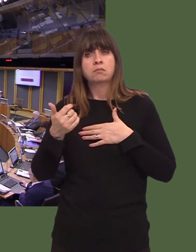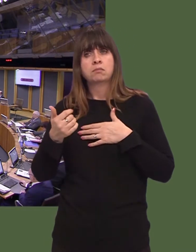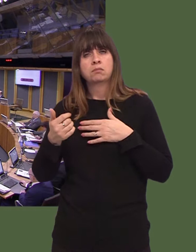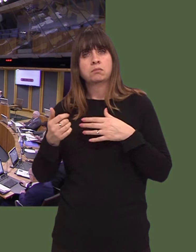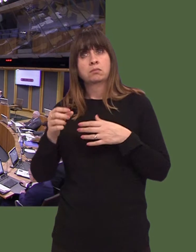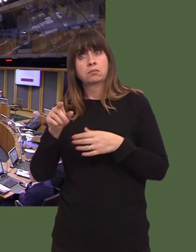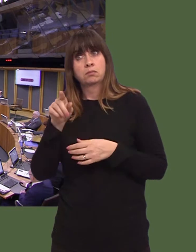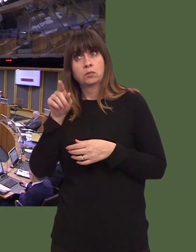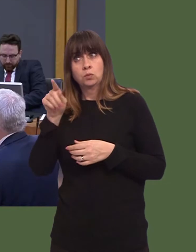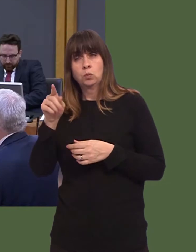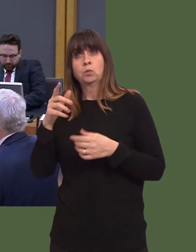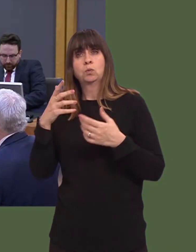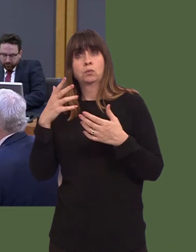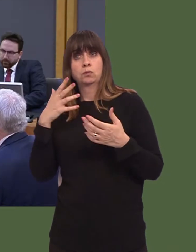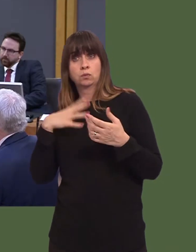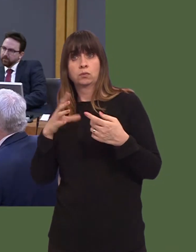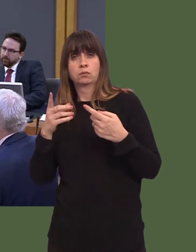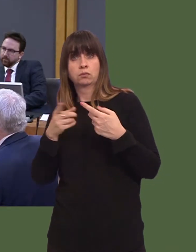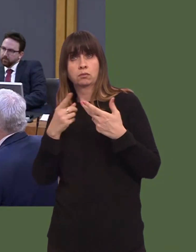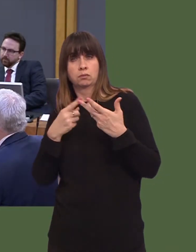is showing on this drive towards a constitutional convention.